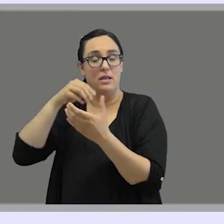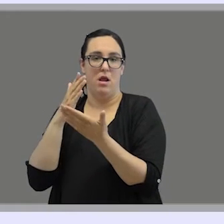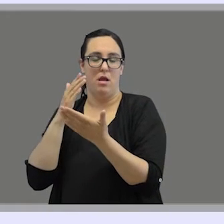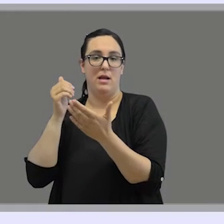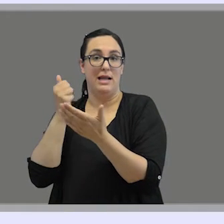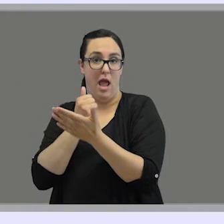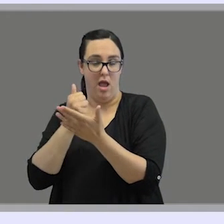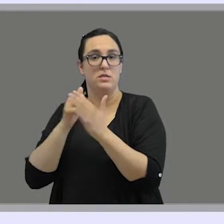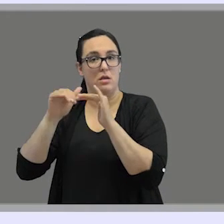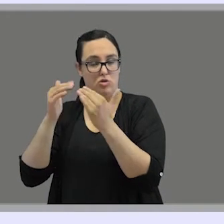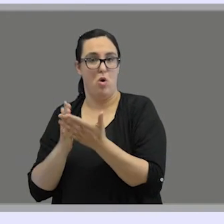as I mentioned earlier.